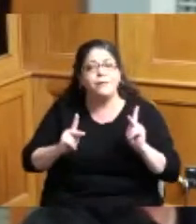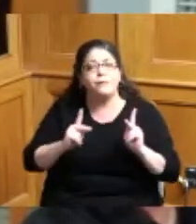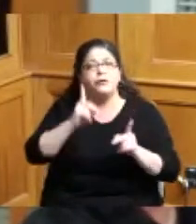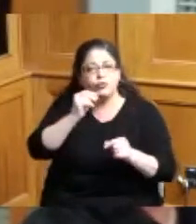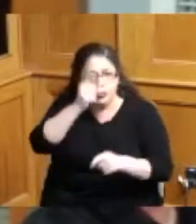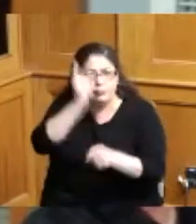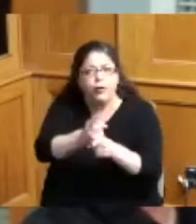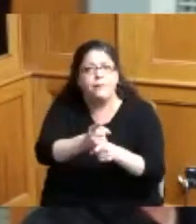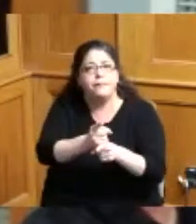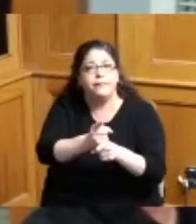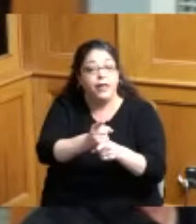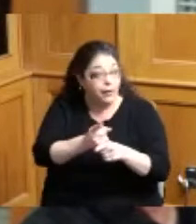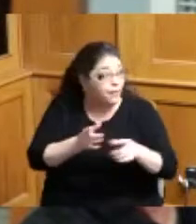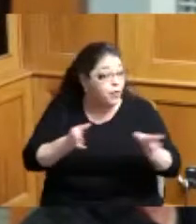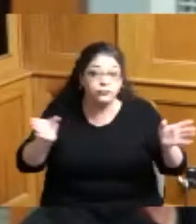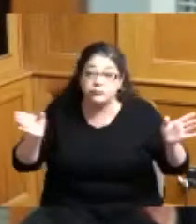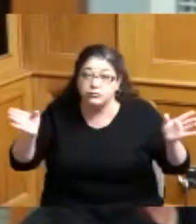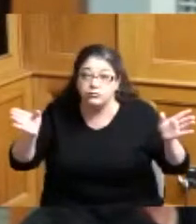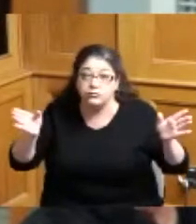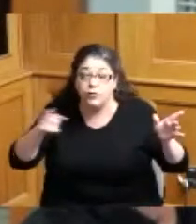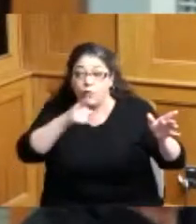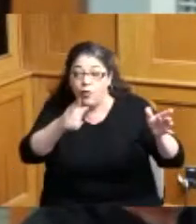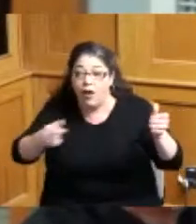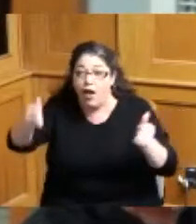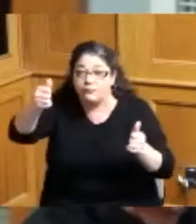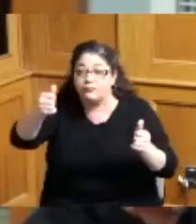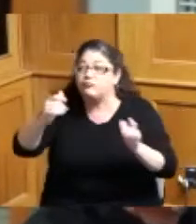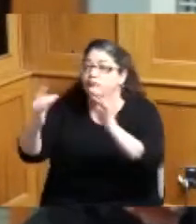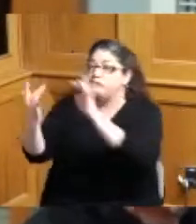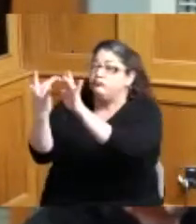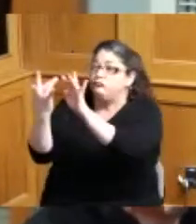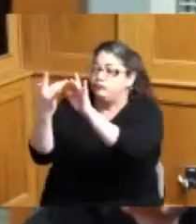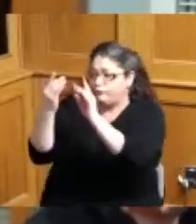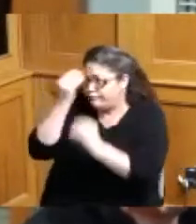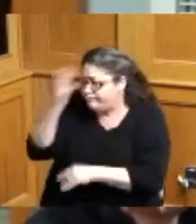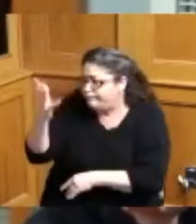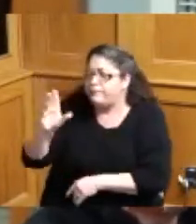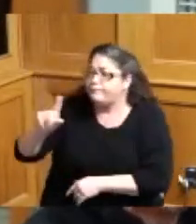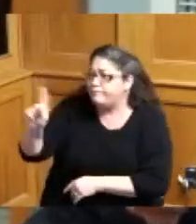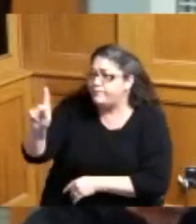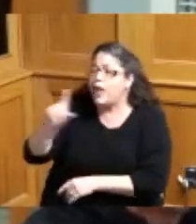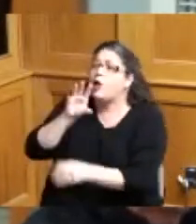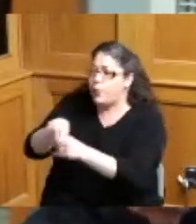administration yeah I got to reach out to them too let them know no include us y'all keep giving